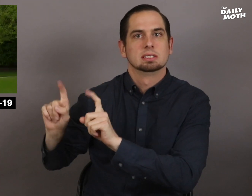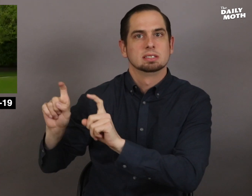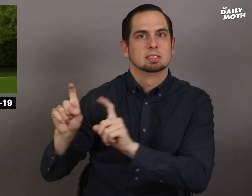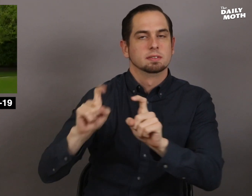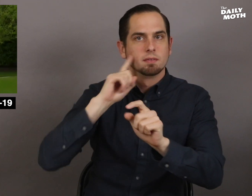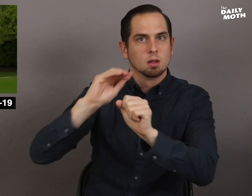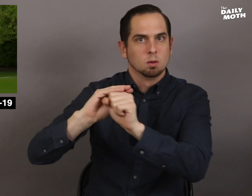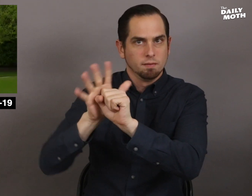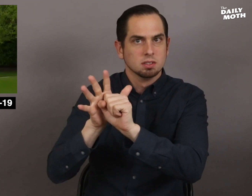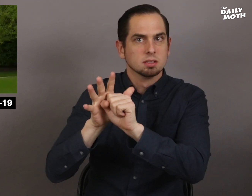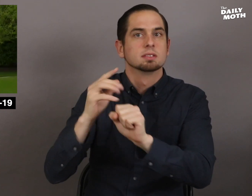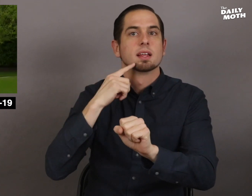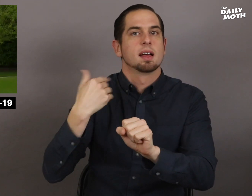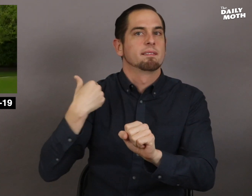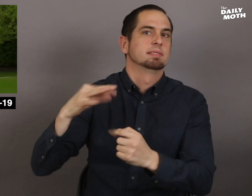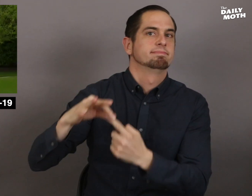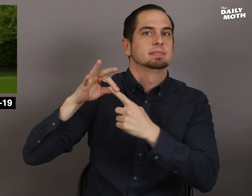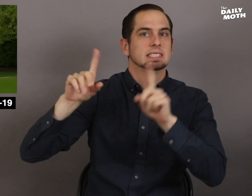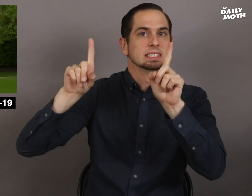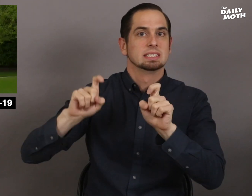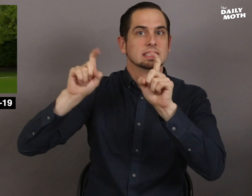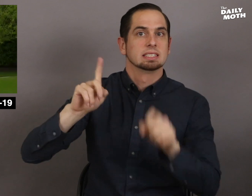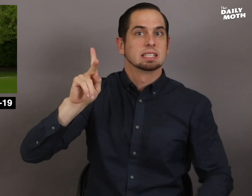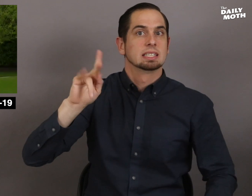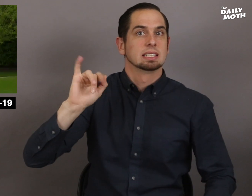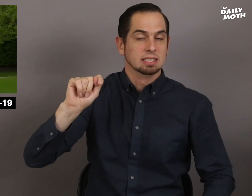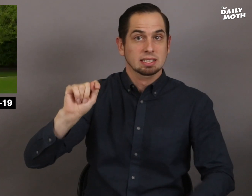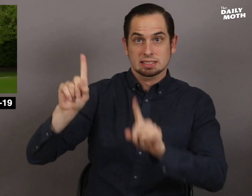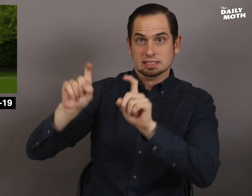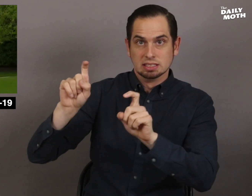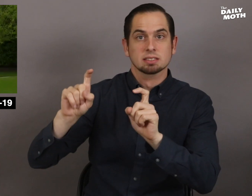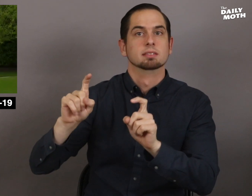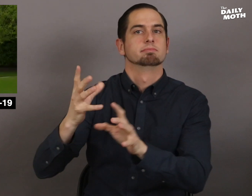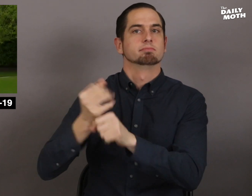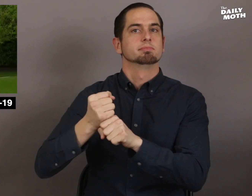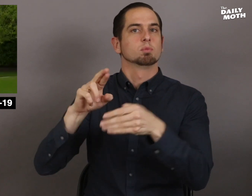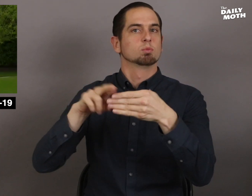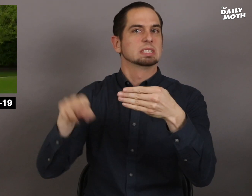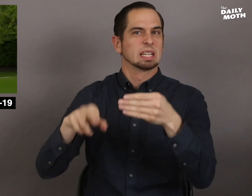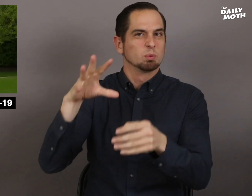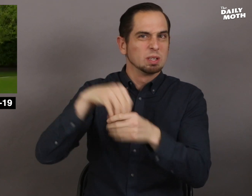tested for the coronavirus with test kits that provide results